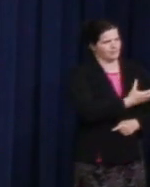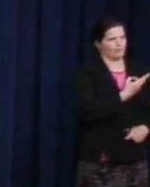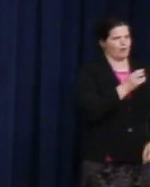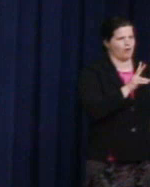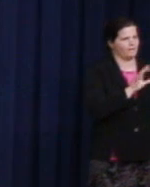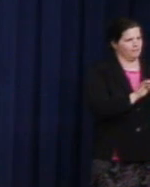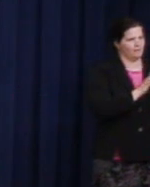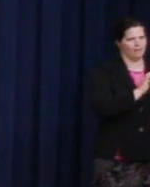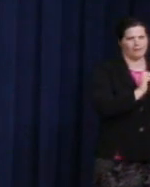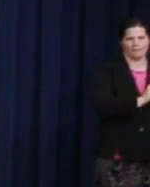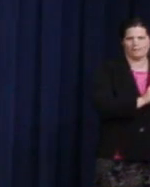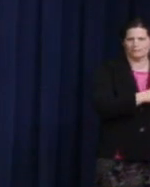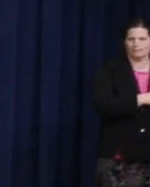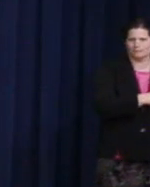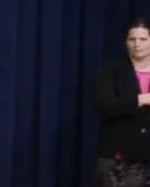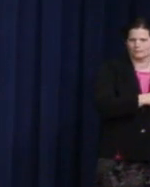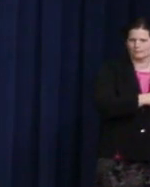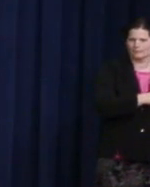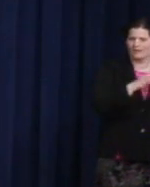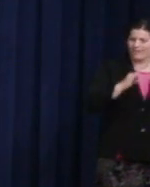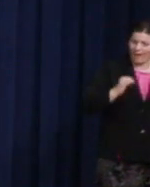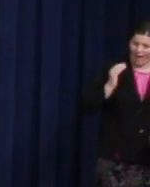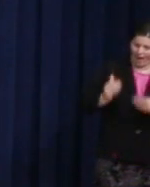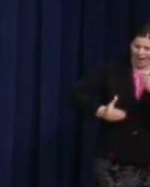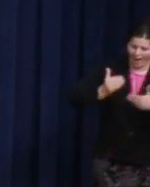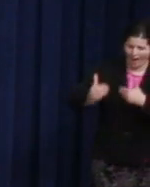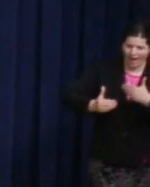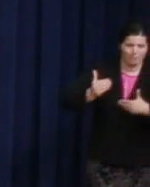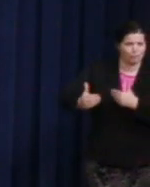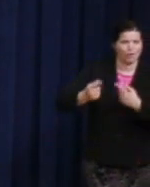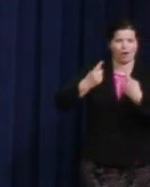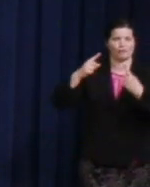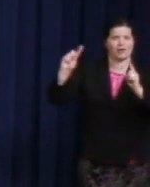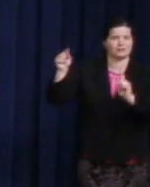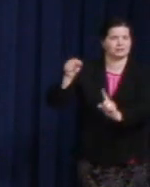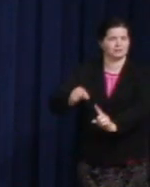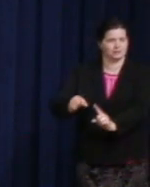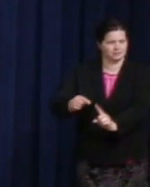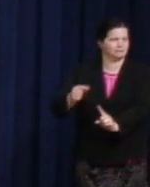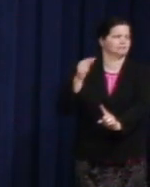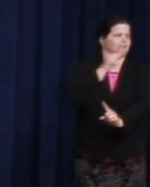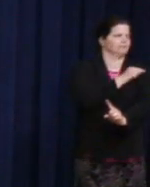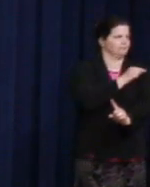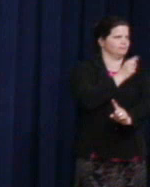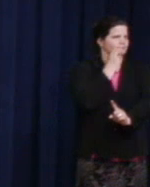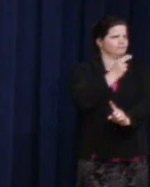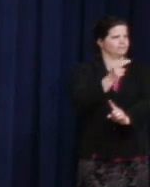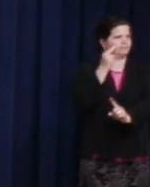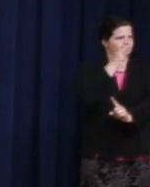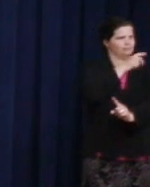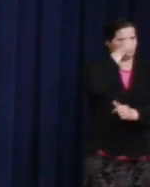sisters, has rippled in the life and legacy of Harvey Milk. And we must never ever forget it.